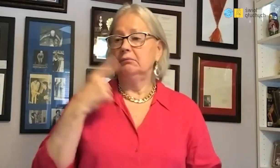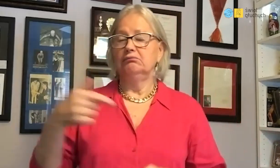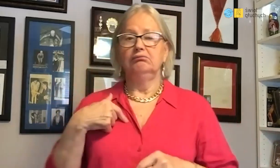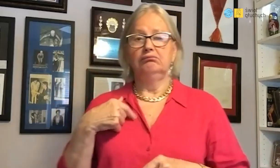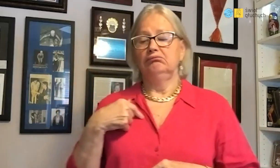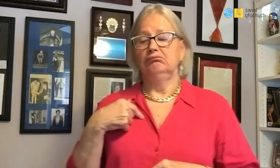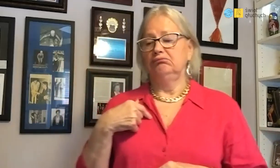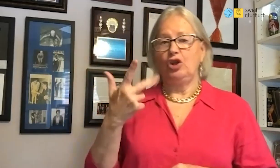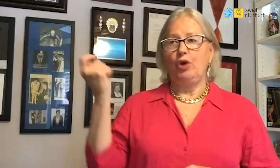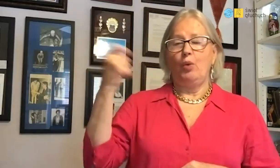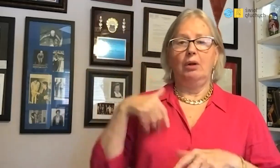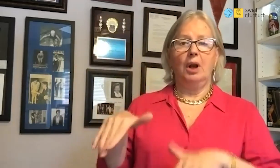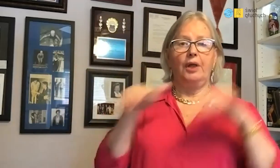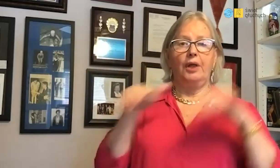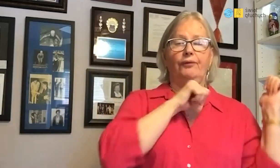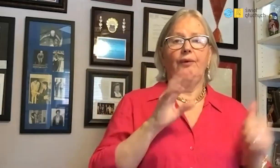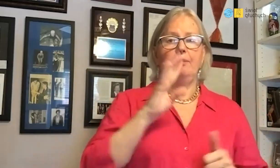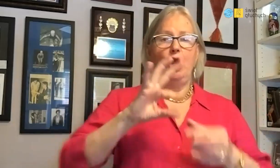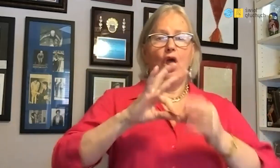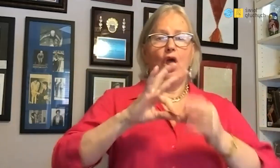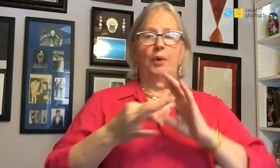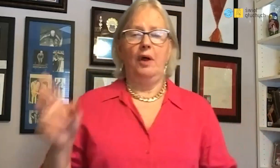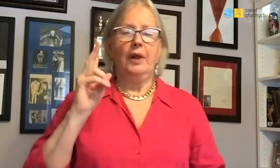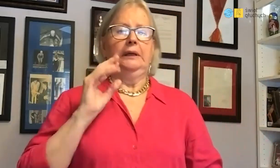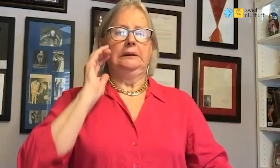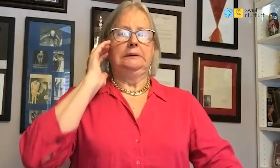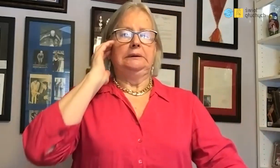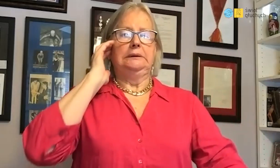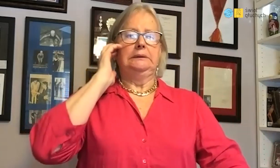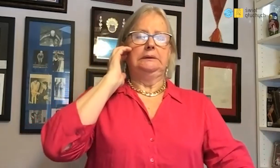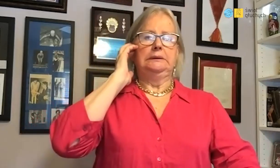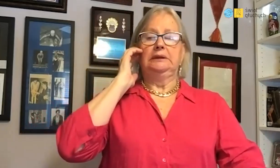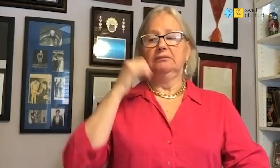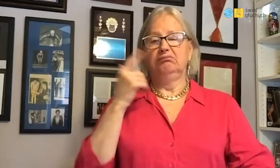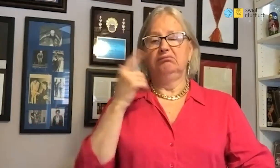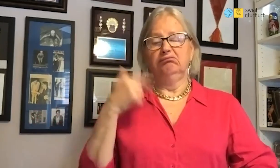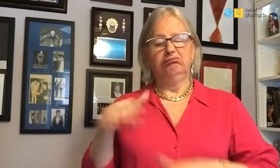I told the manager that I would not go to the Olympics without his previous coach.